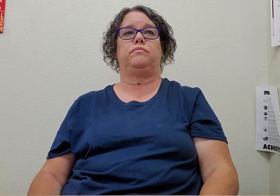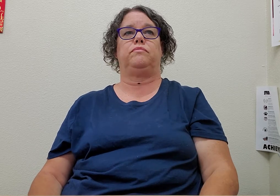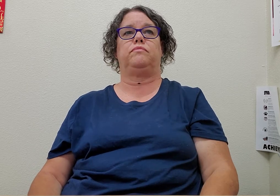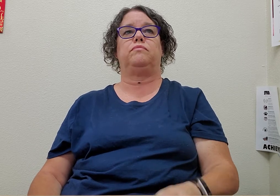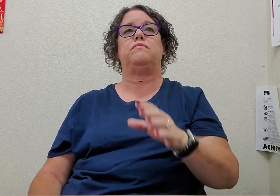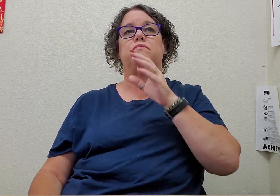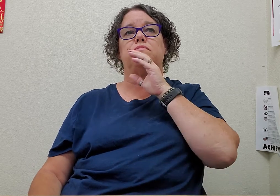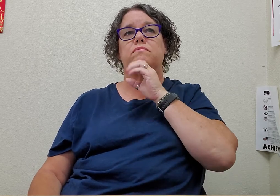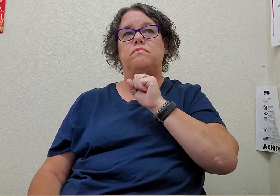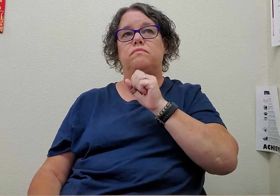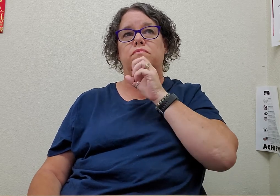old so-so